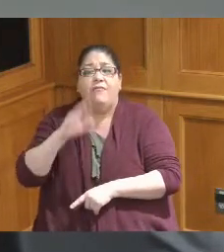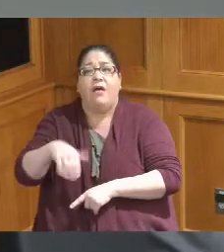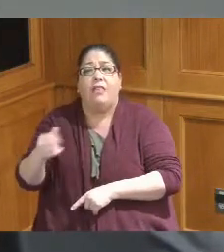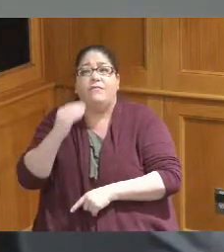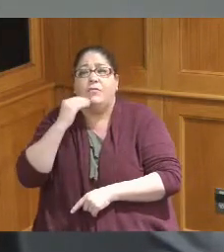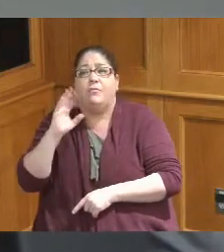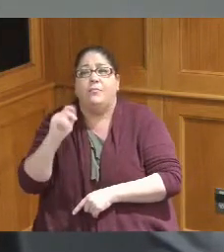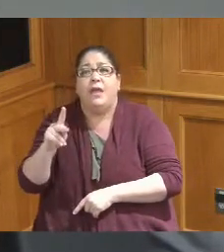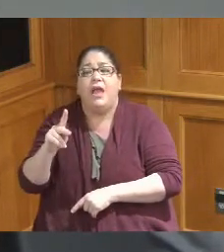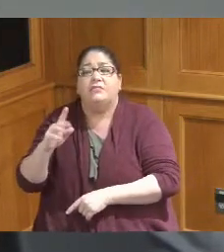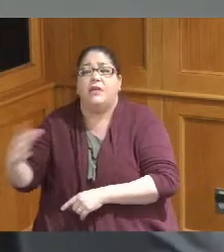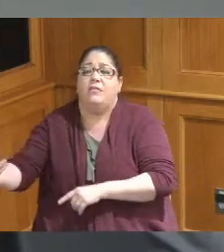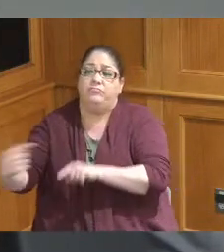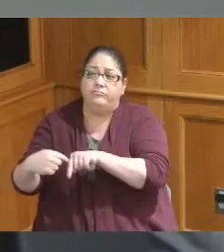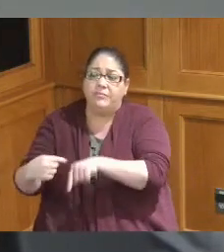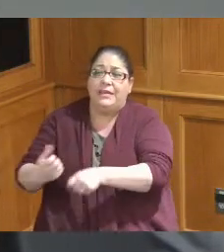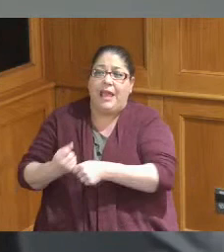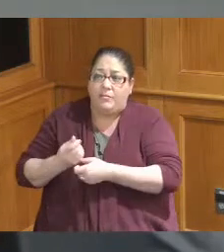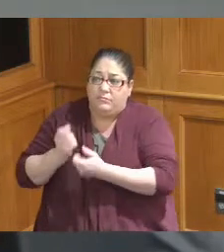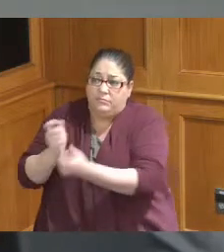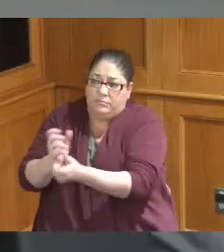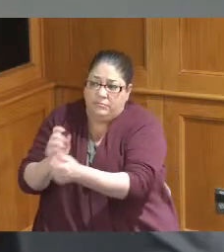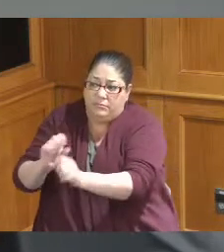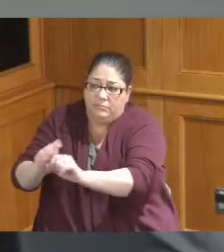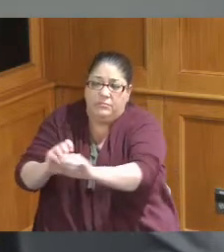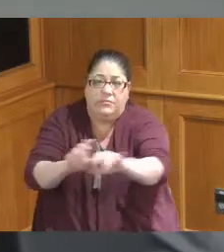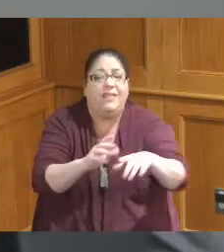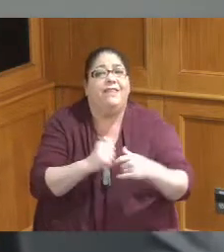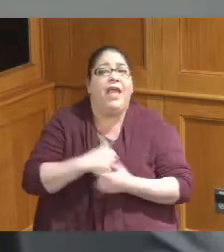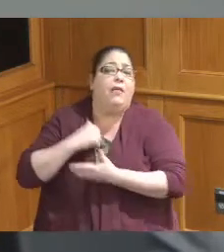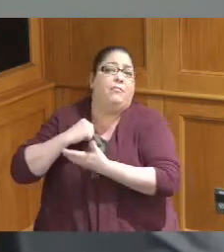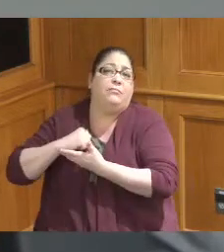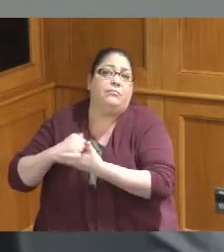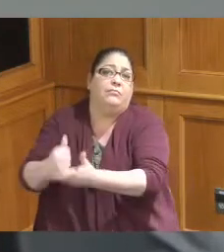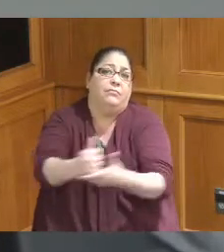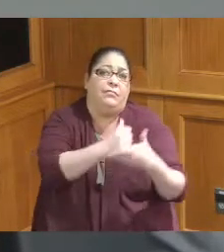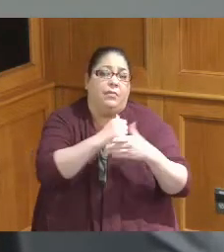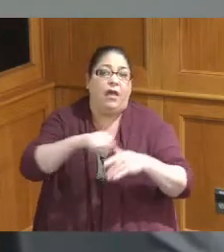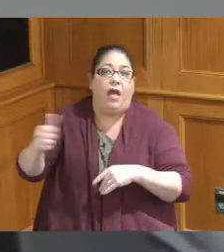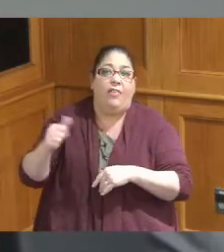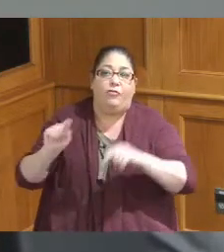leverage this funding to get assistance out in Hamilton County to all these other organizations